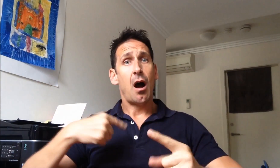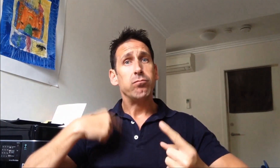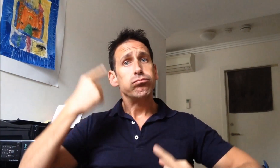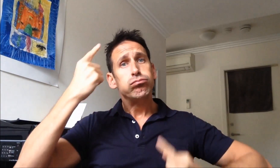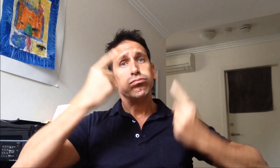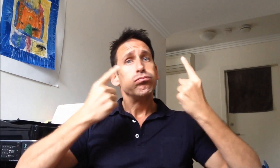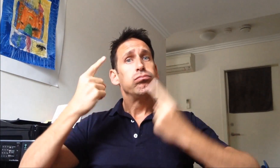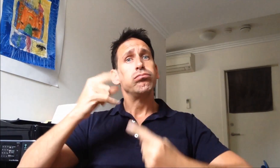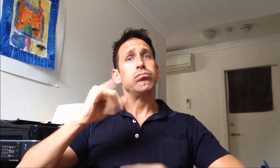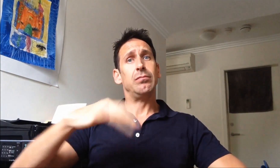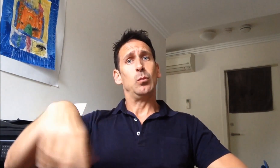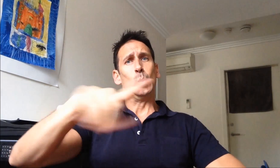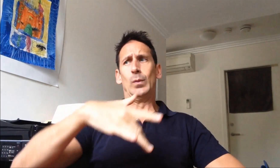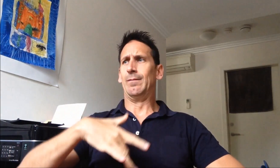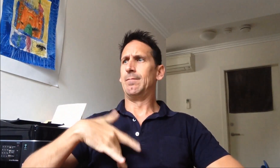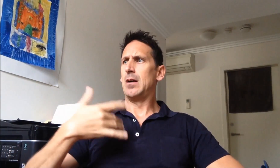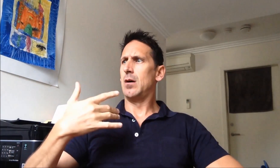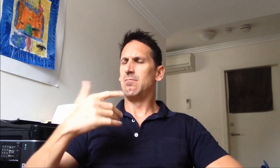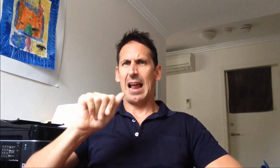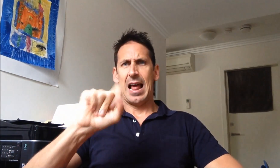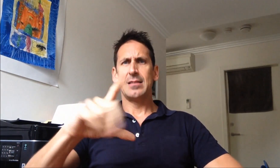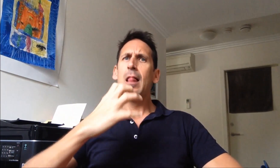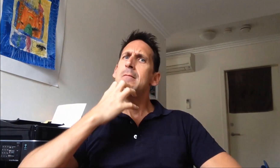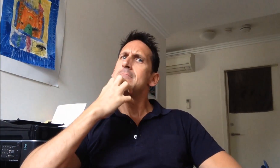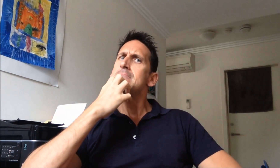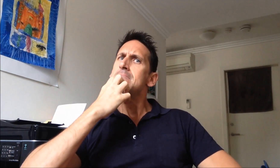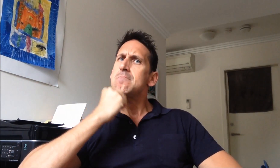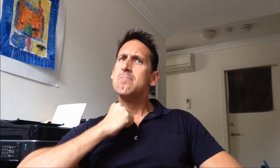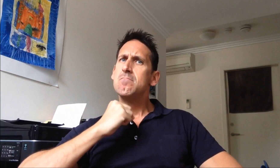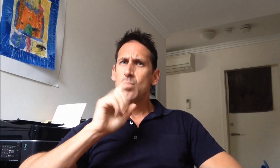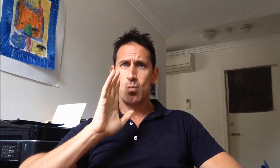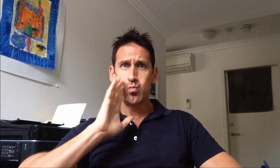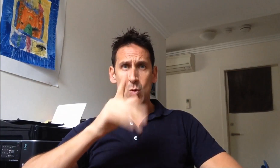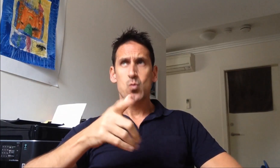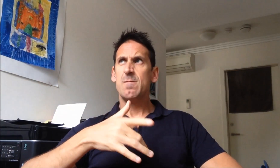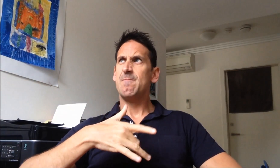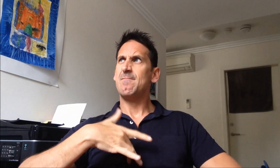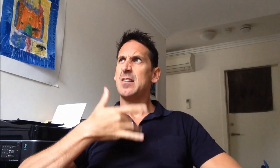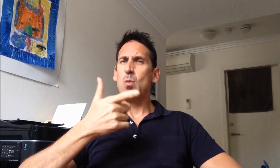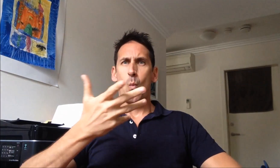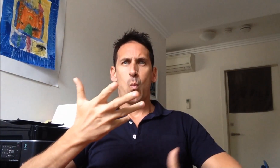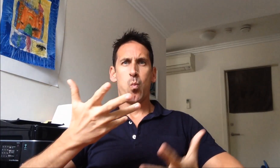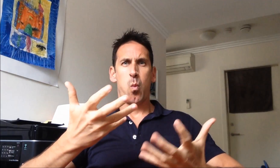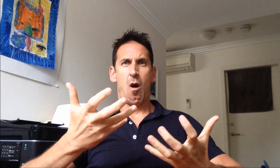It appears to be the best option however I am curious because I know you want to preserve ASL.